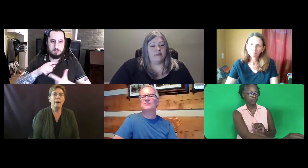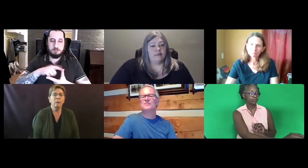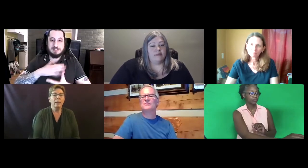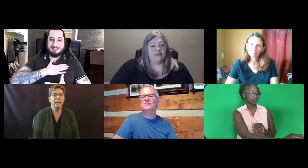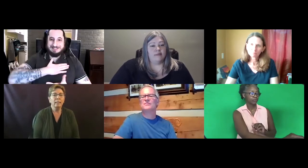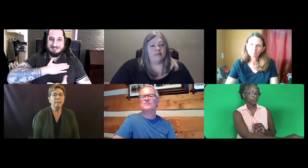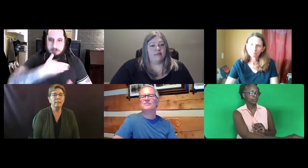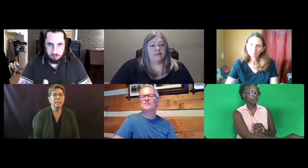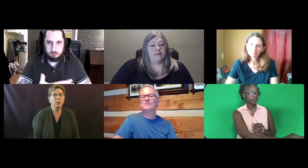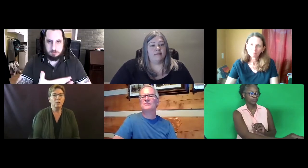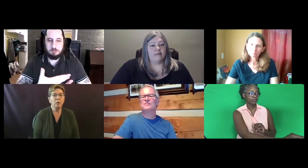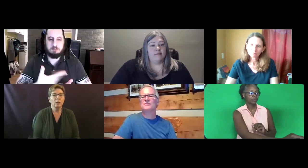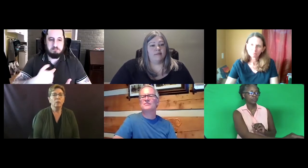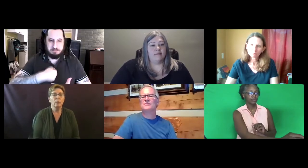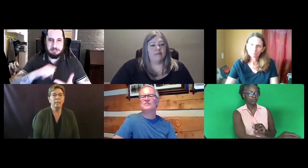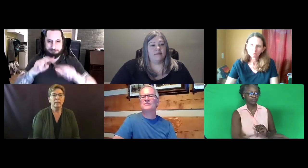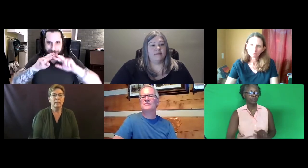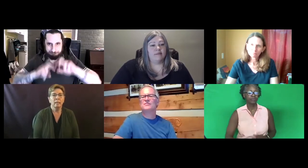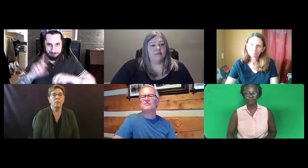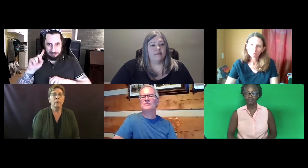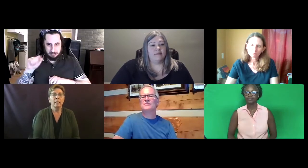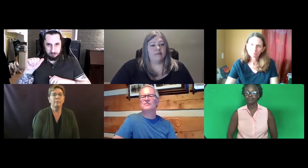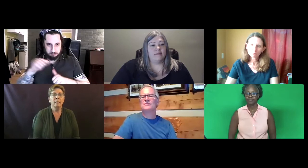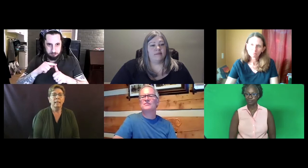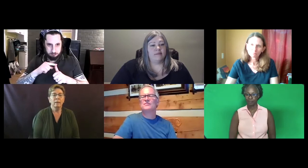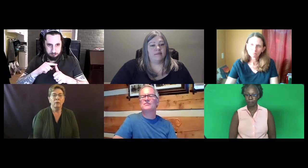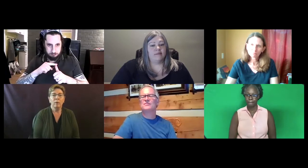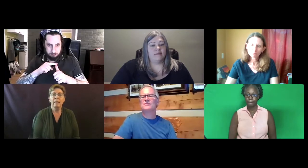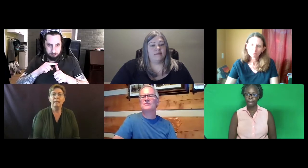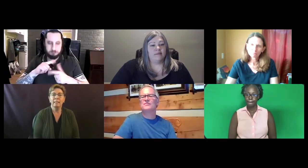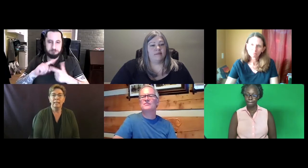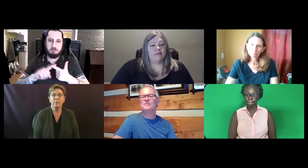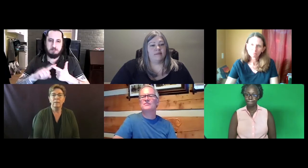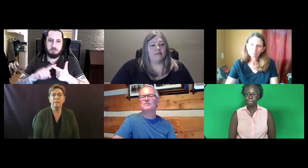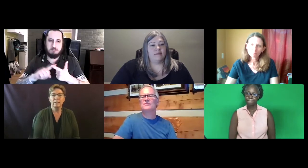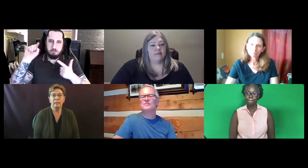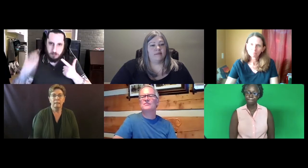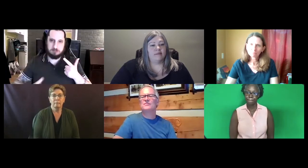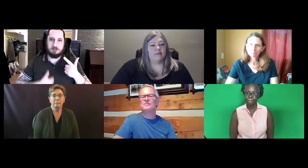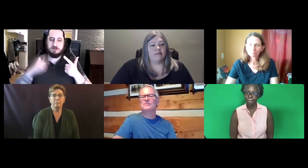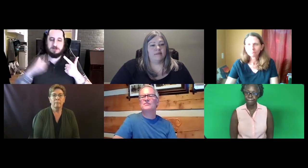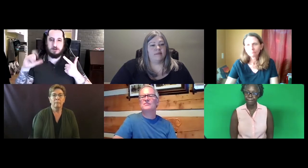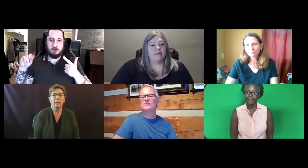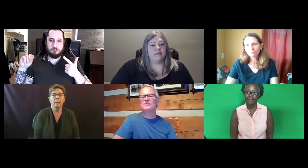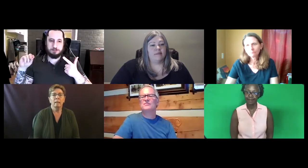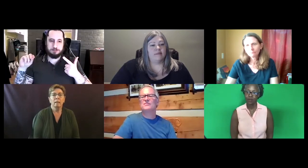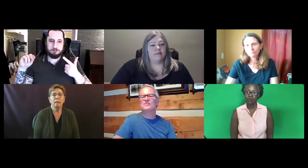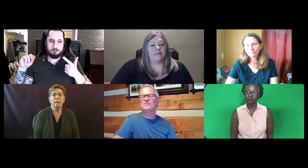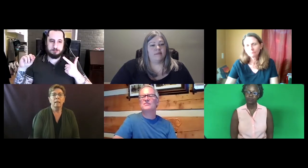But we had to consider two things We had to be, you know, in that assessment of the data.